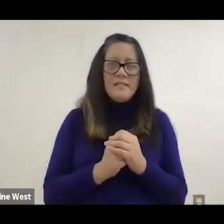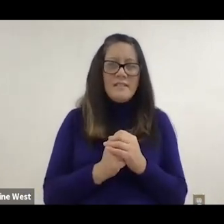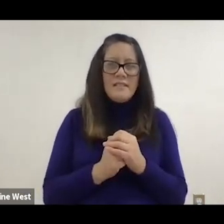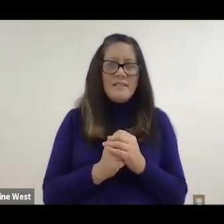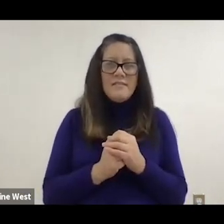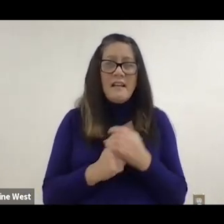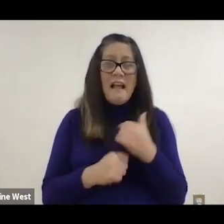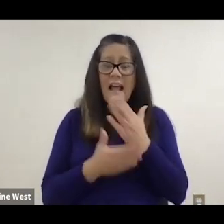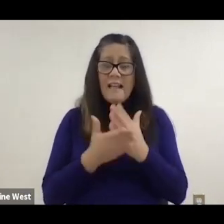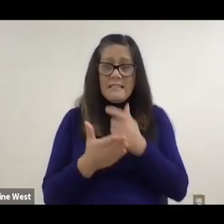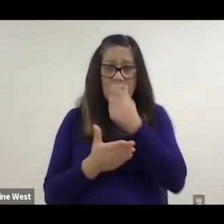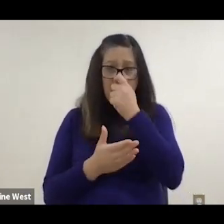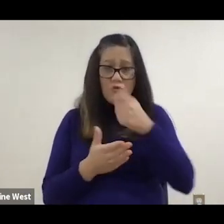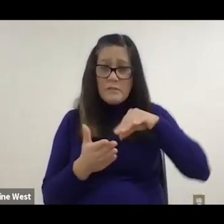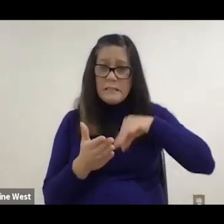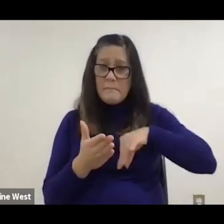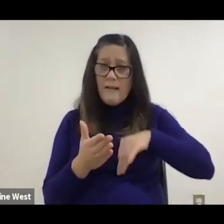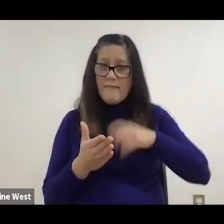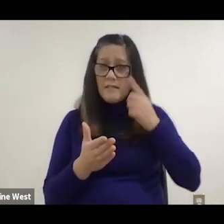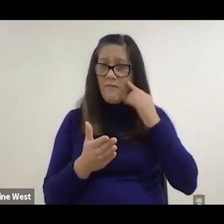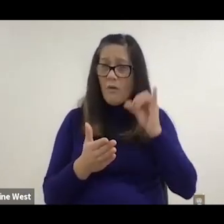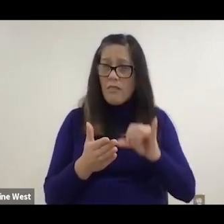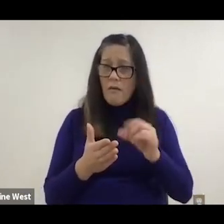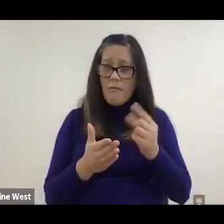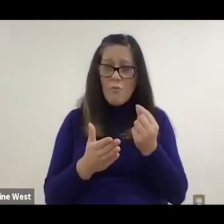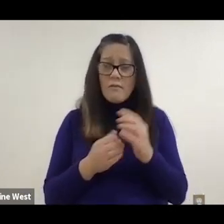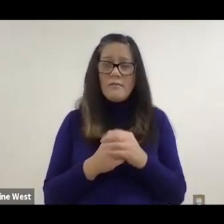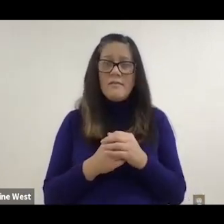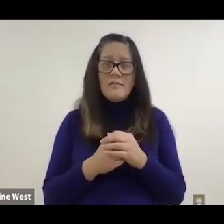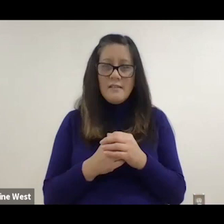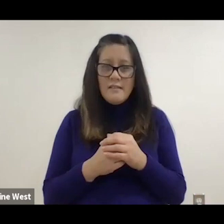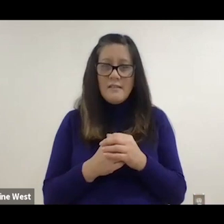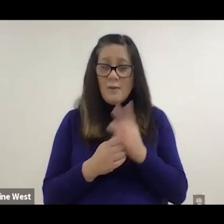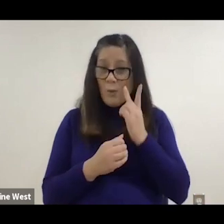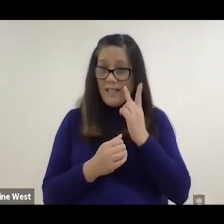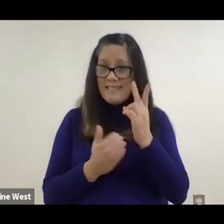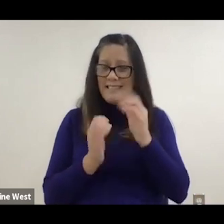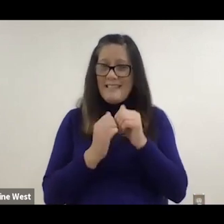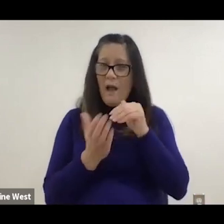Had some other interesting benefits to it? For example, we can see how often the